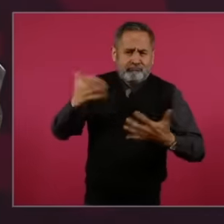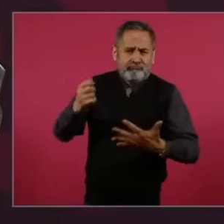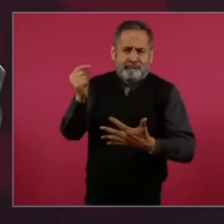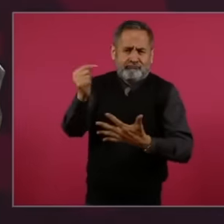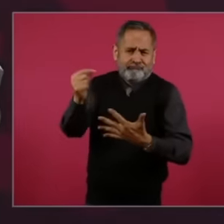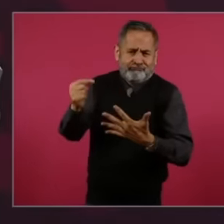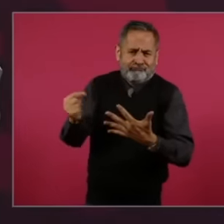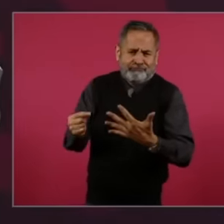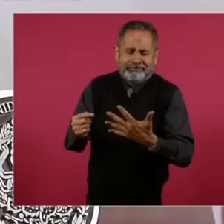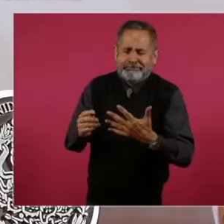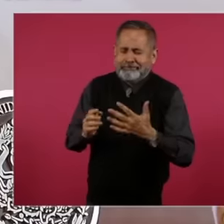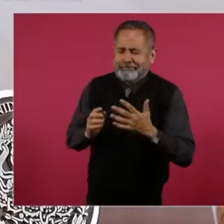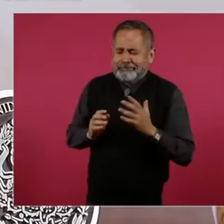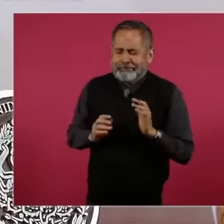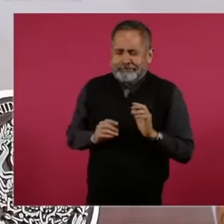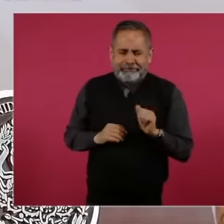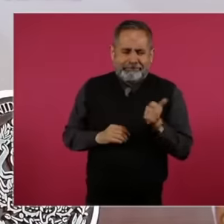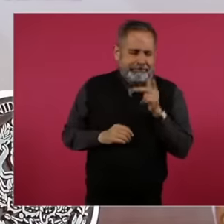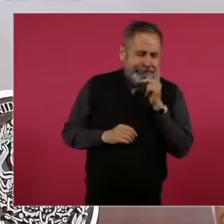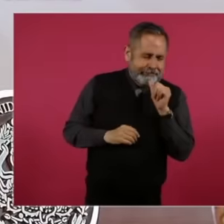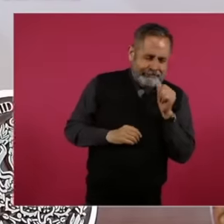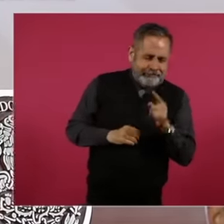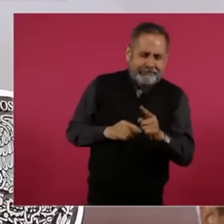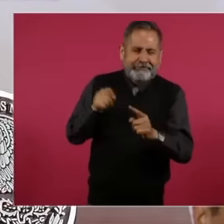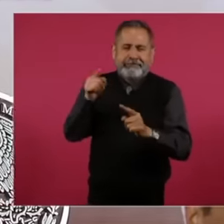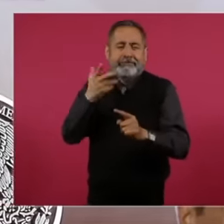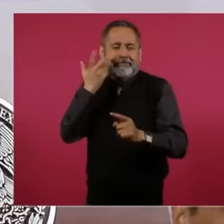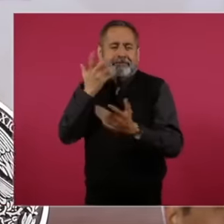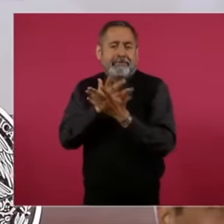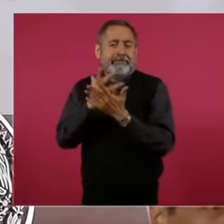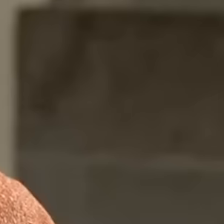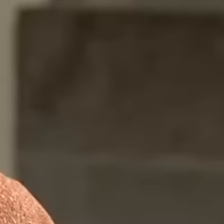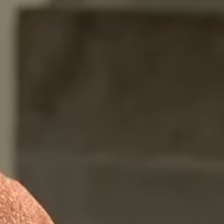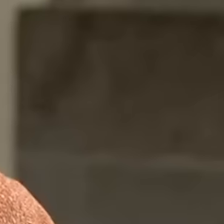. I do not want to use another term than